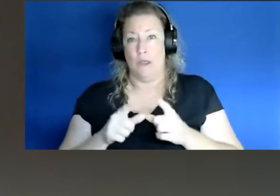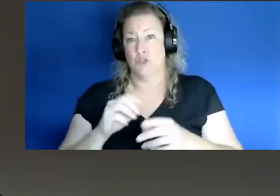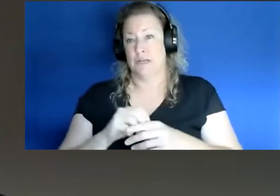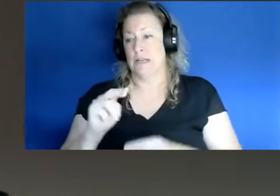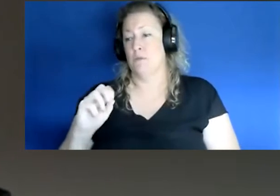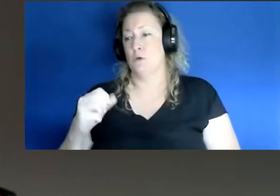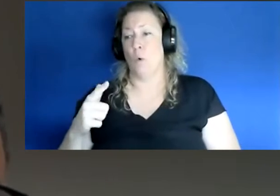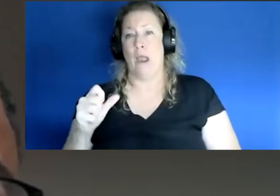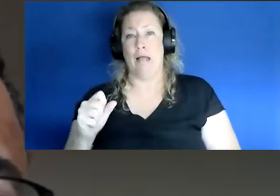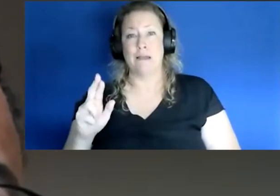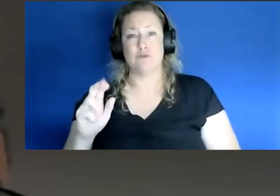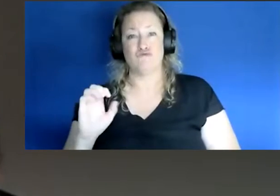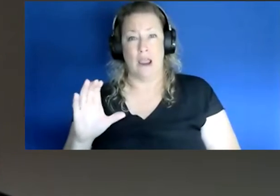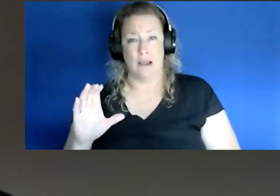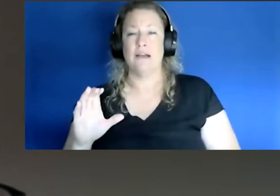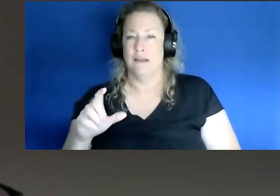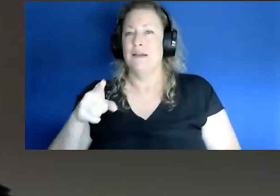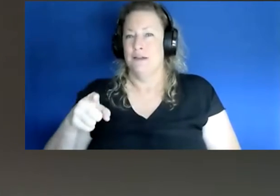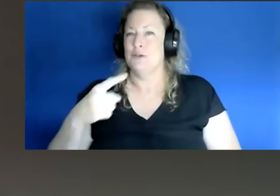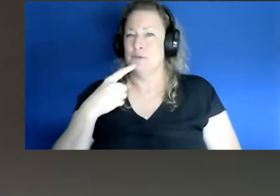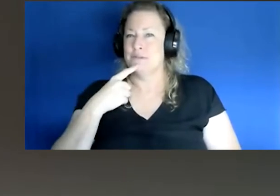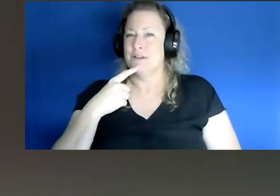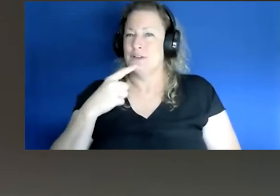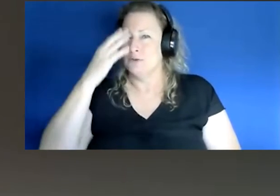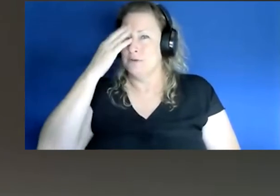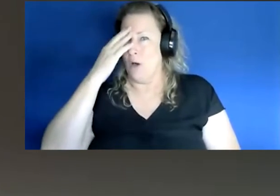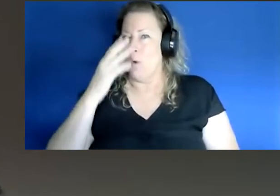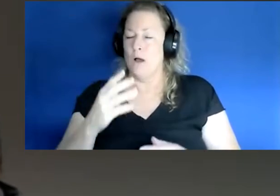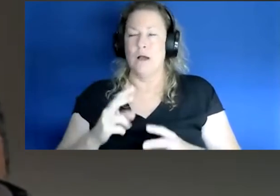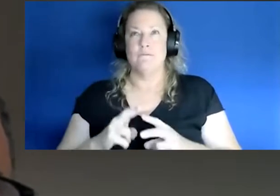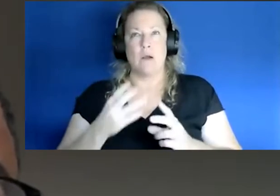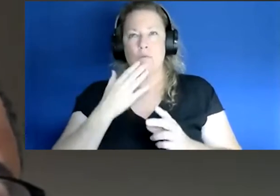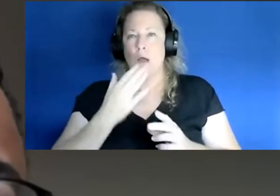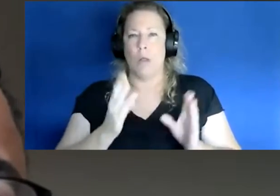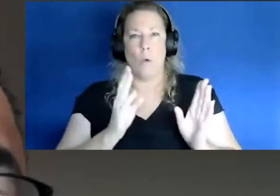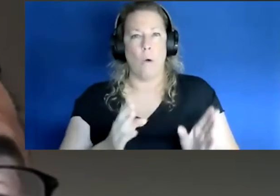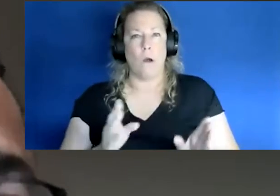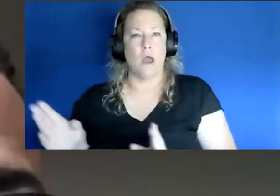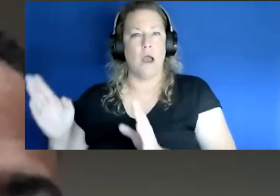I think you can attest the fact that it was very well organized it was extremely efficient.